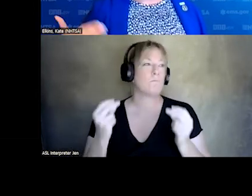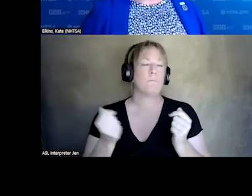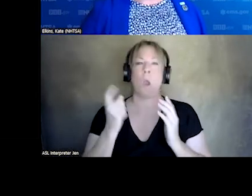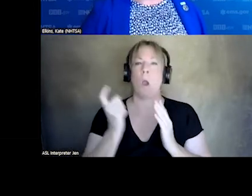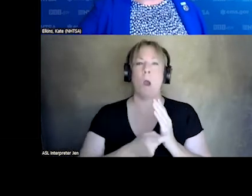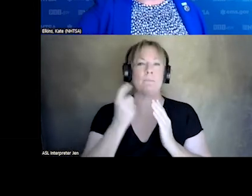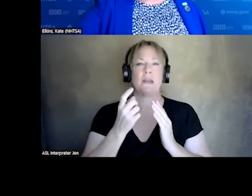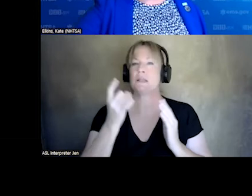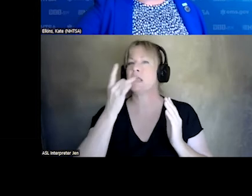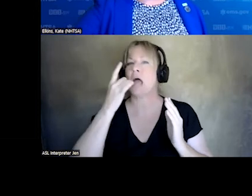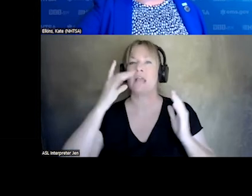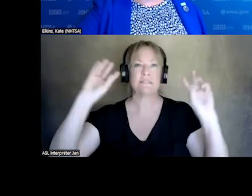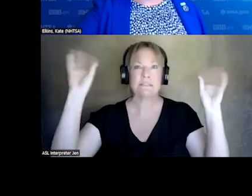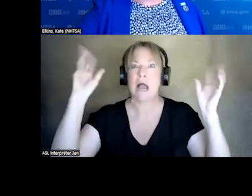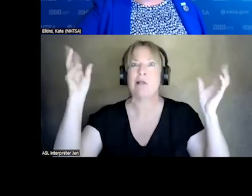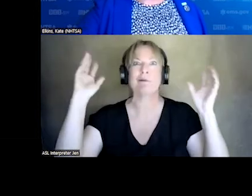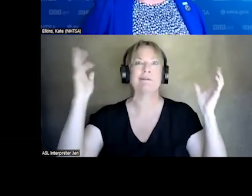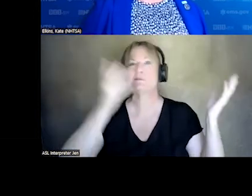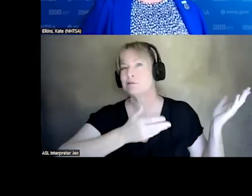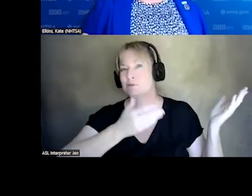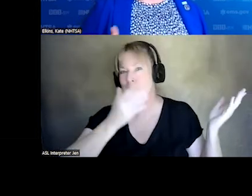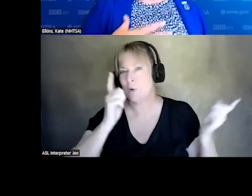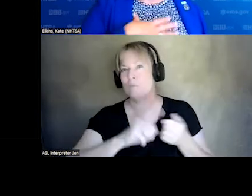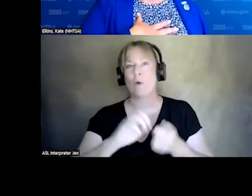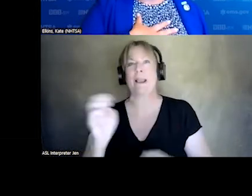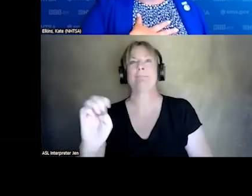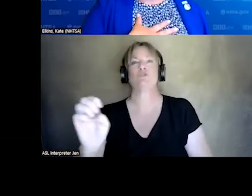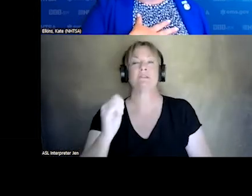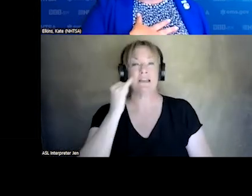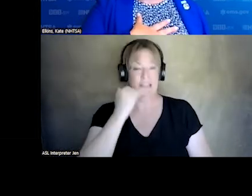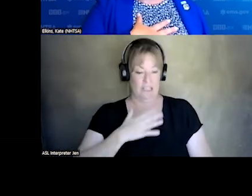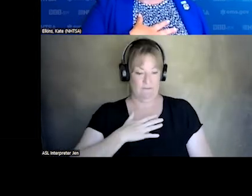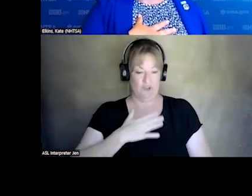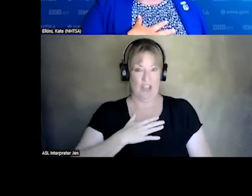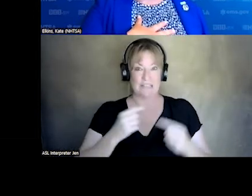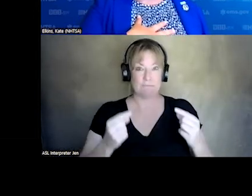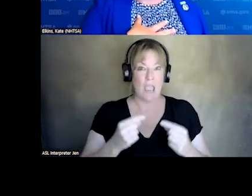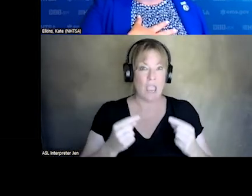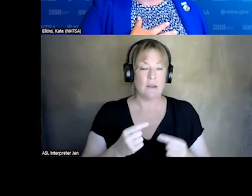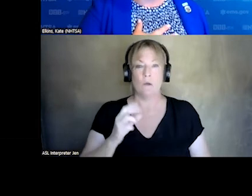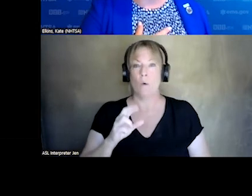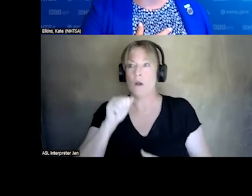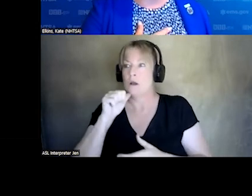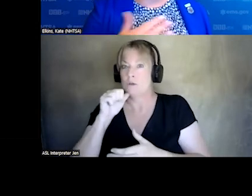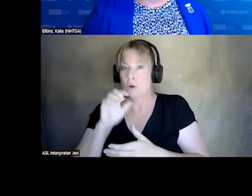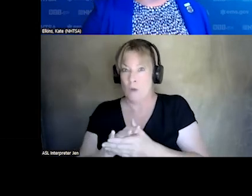SIRENS TO EMERGENCY. IF YOU ARE HAVING CHEST PAINS YOUR WIFE IS A BUT TO DELIVER A BABY,